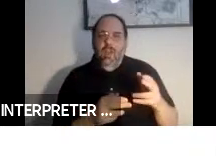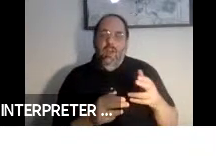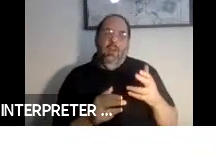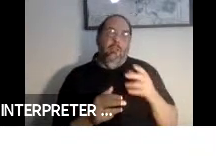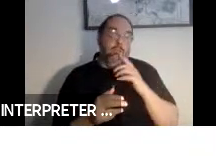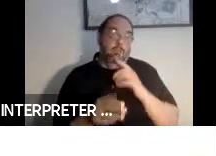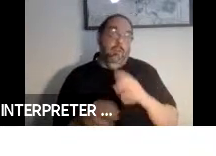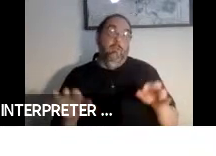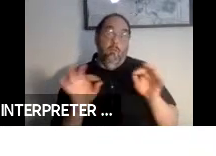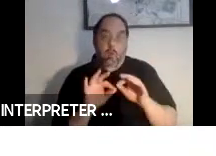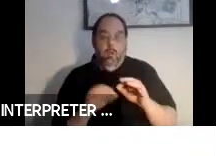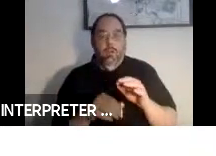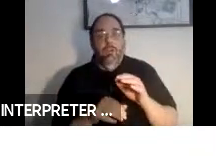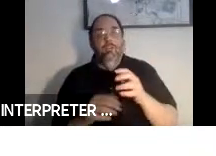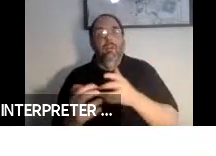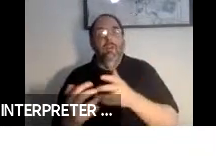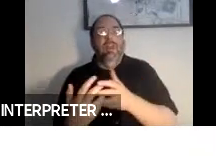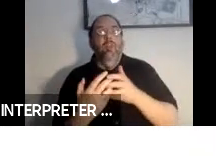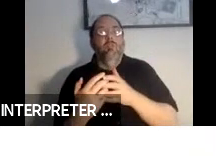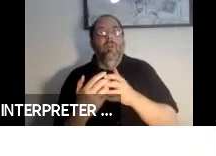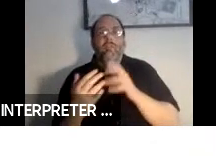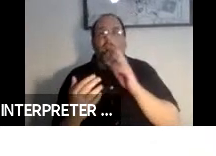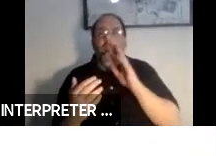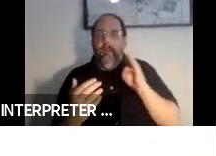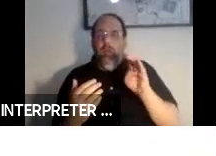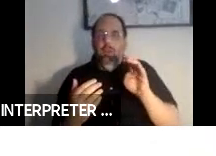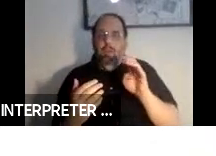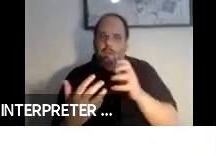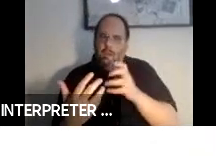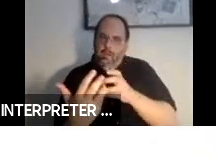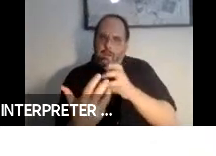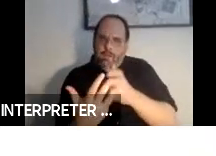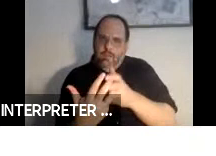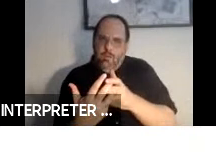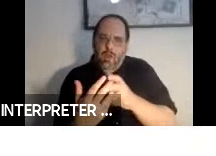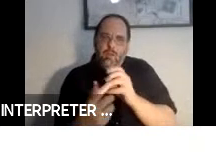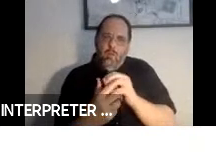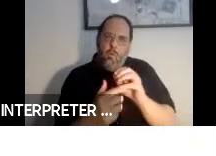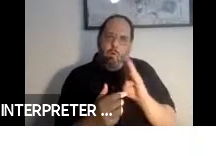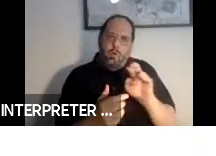because the interfaces are going to be customized or brand specific because that's what they do.